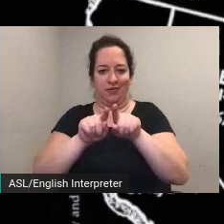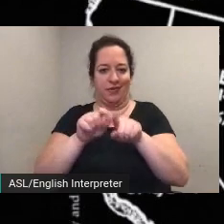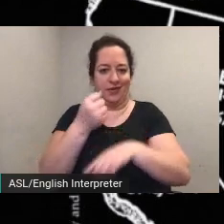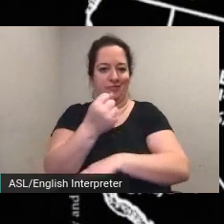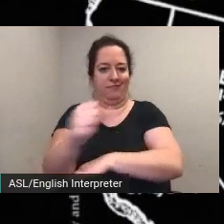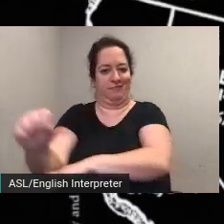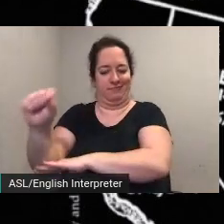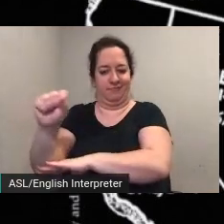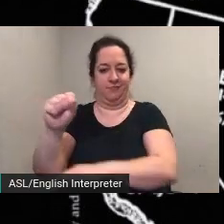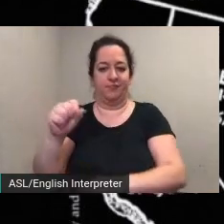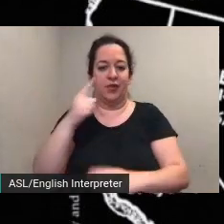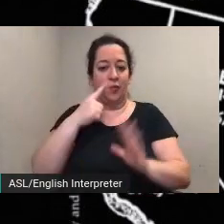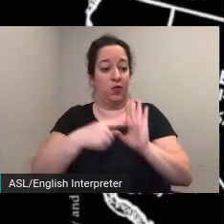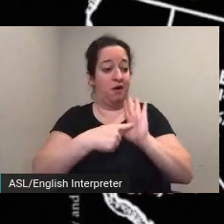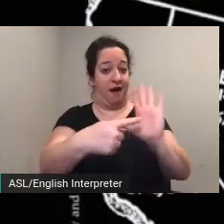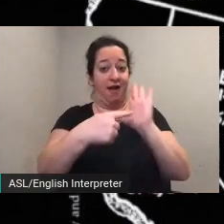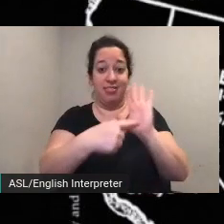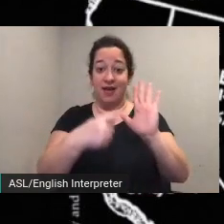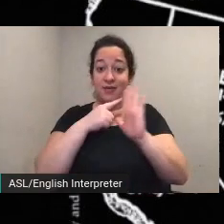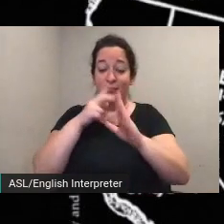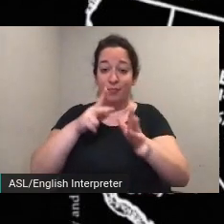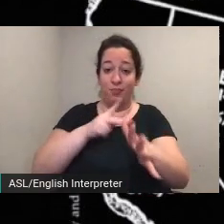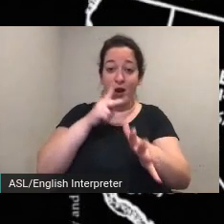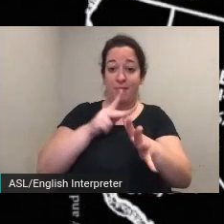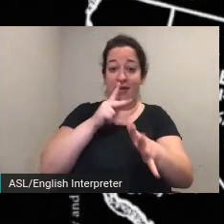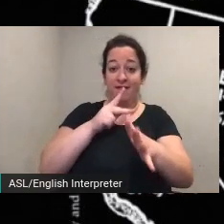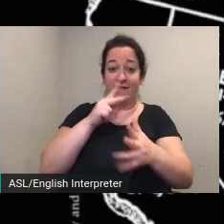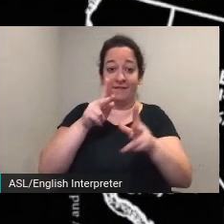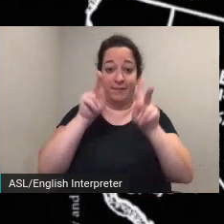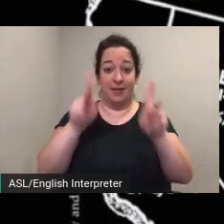prominent figures and uses in-text links to move from the